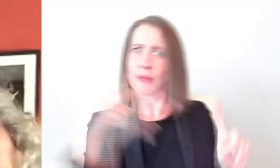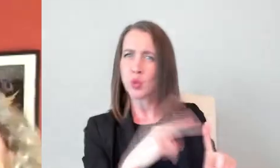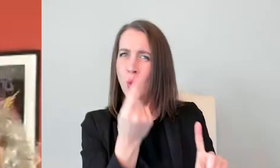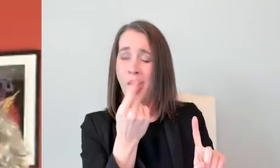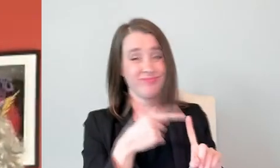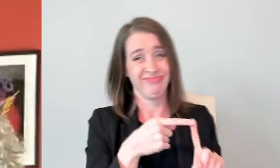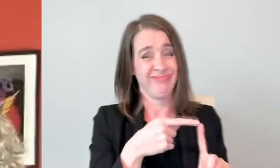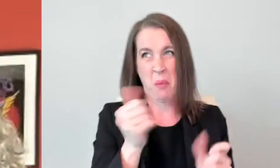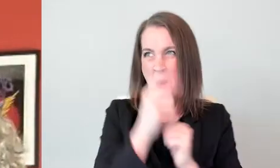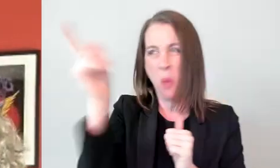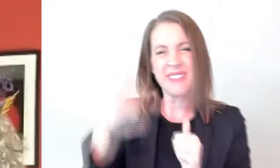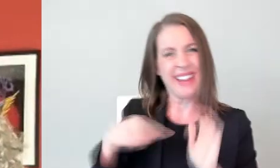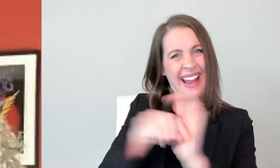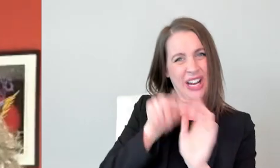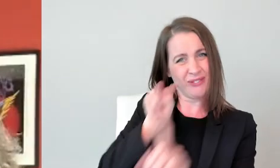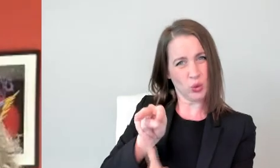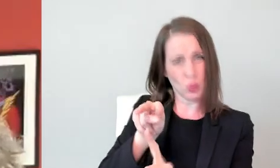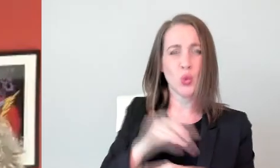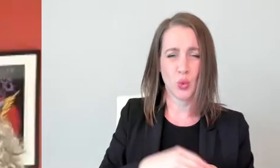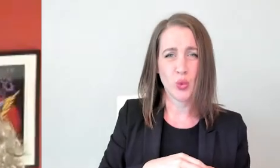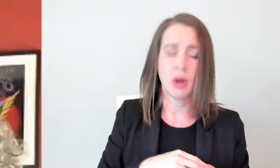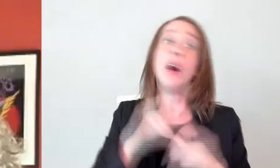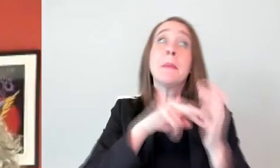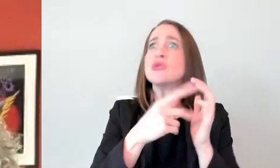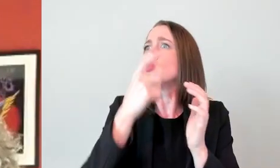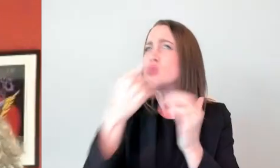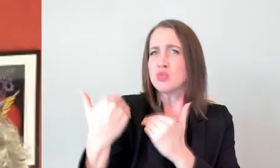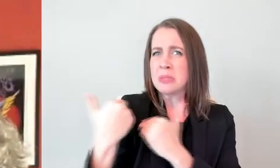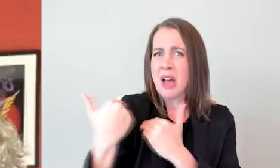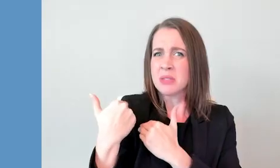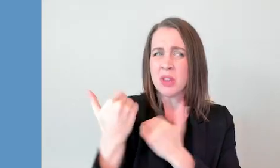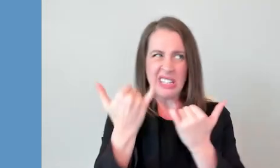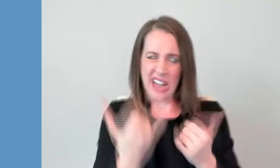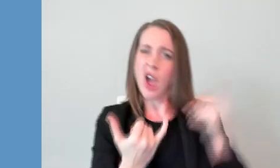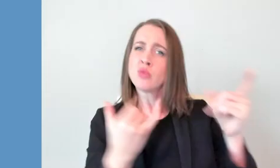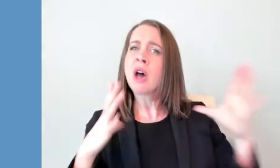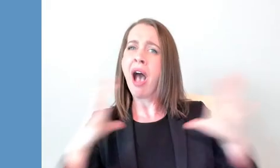or in front of the camera, but to produce media embracing